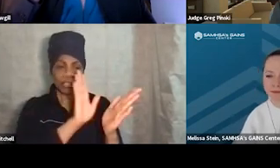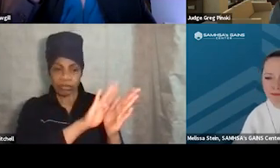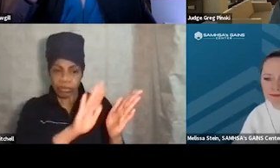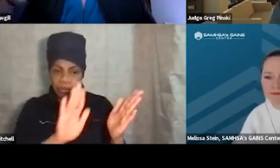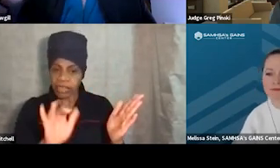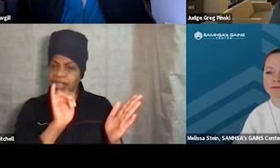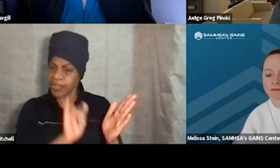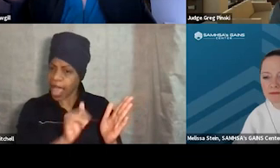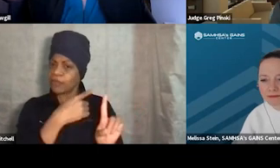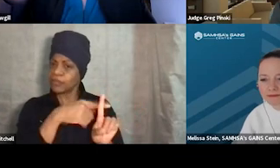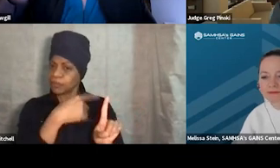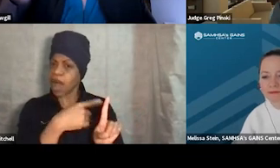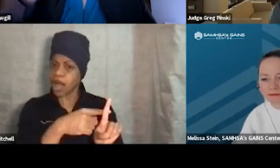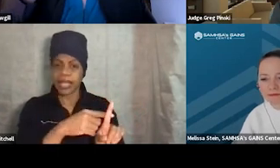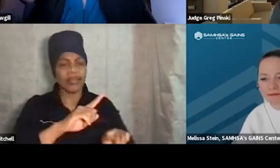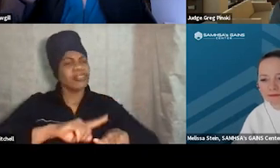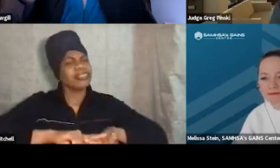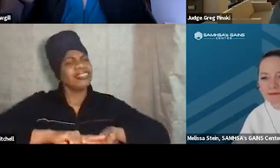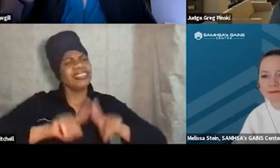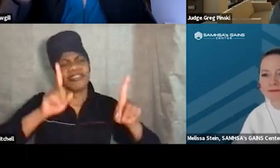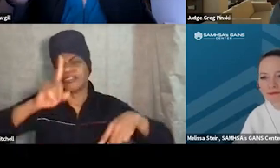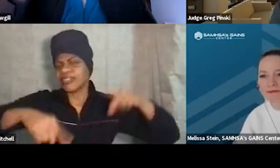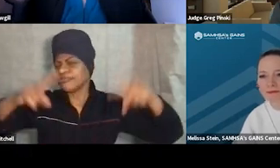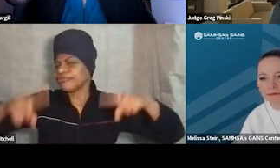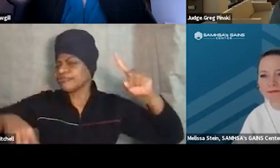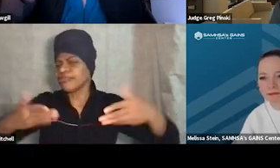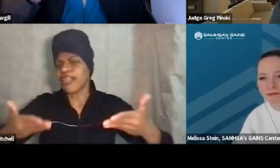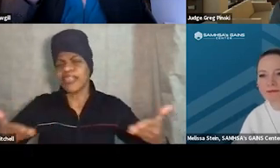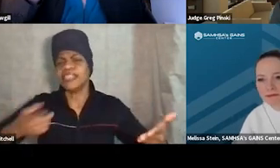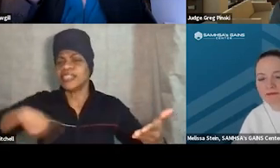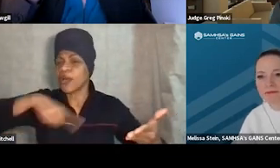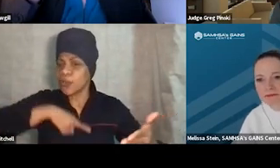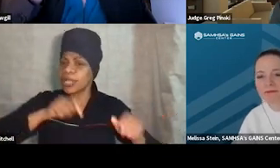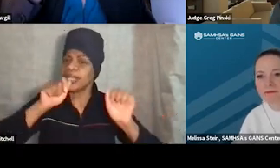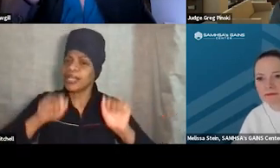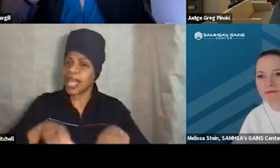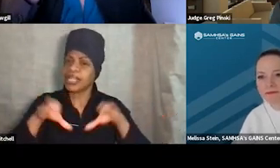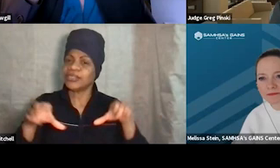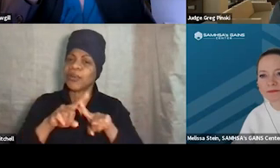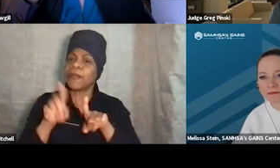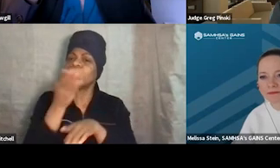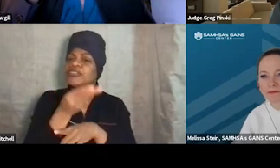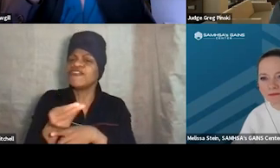There's so many different things on there, you know, that we can do, but that's just a couple that come to my mind.